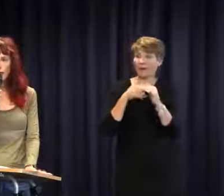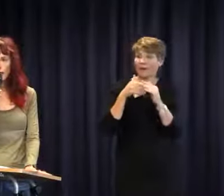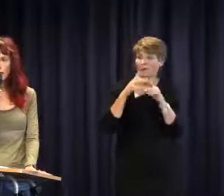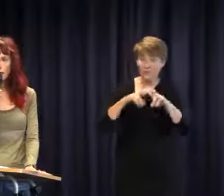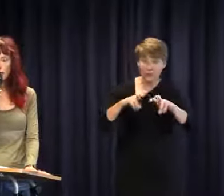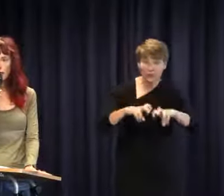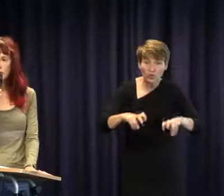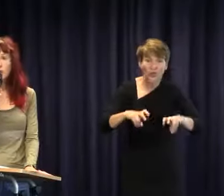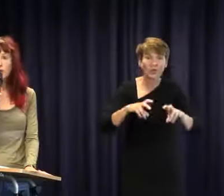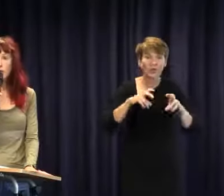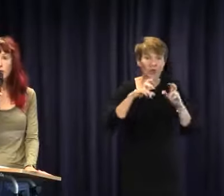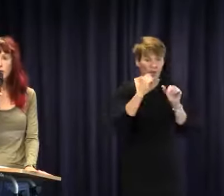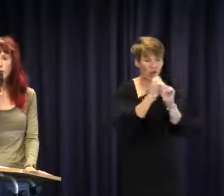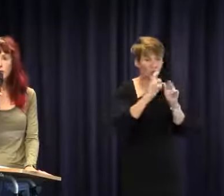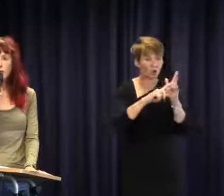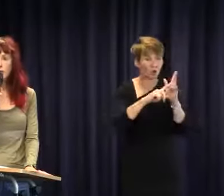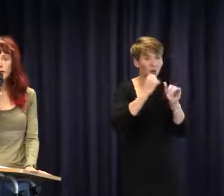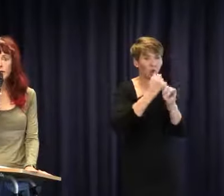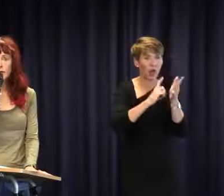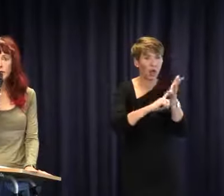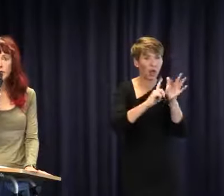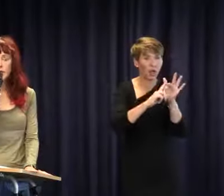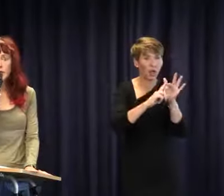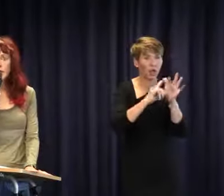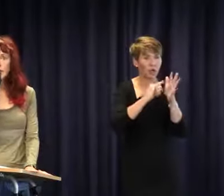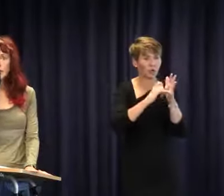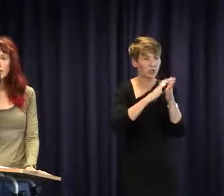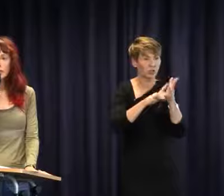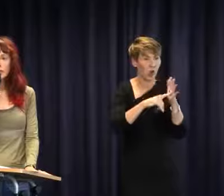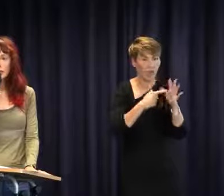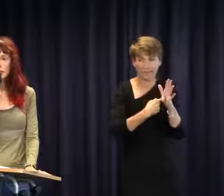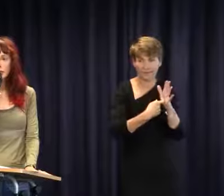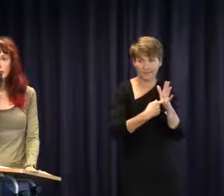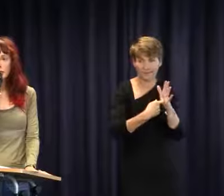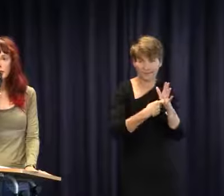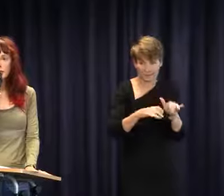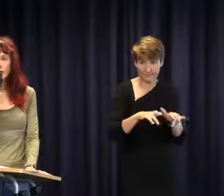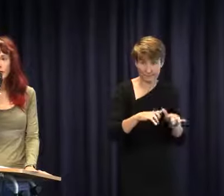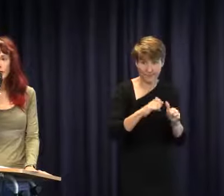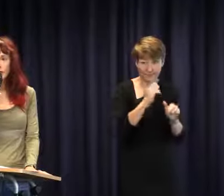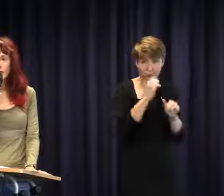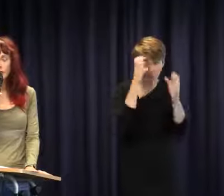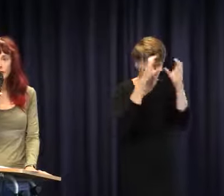and actually research some articles about these things because it is very clear what